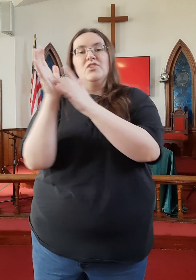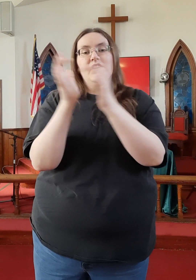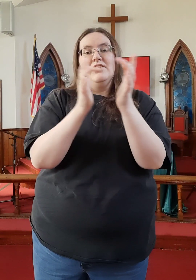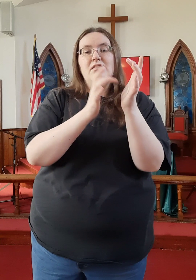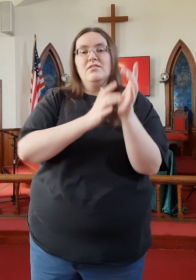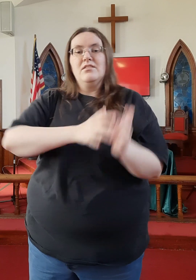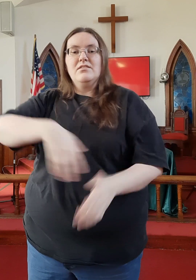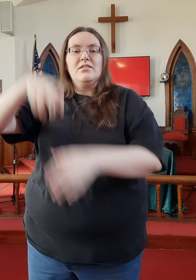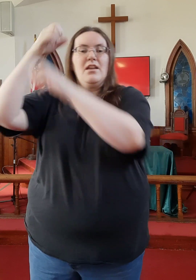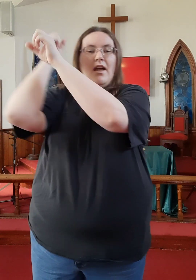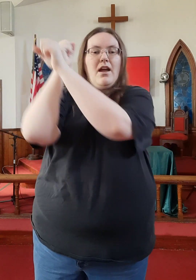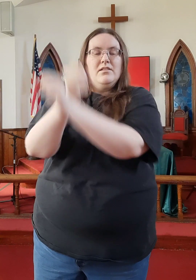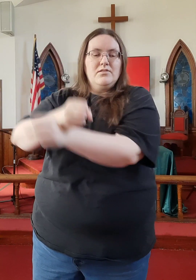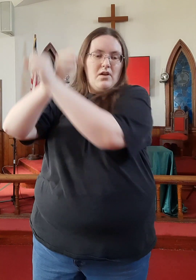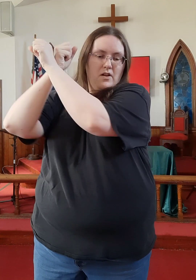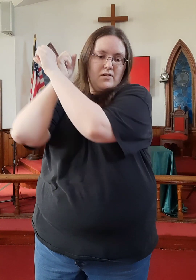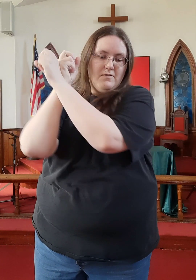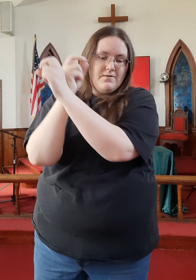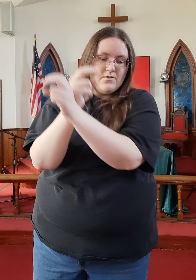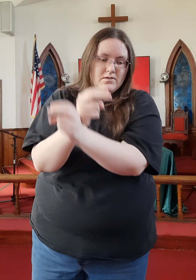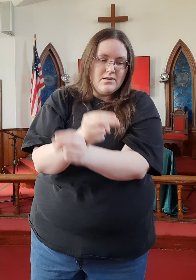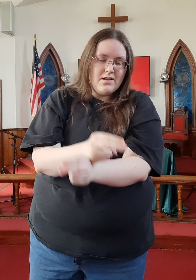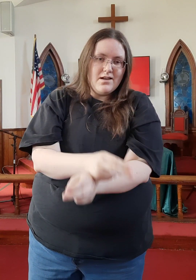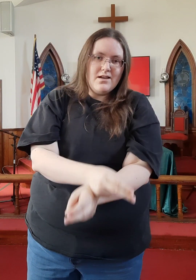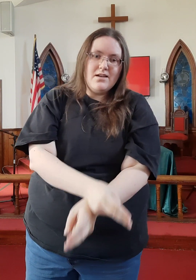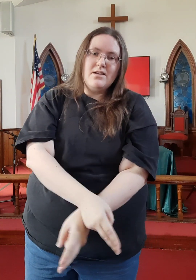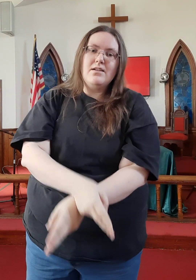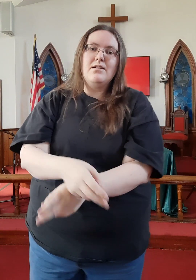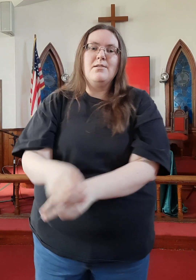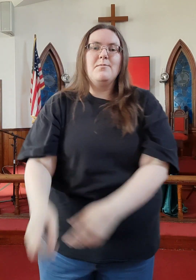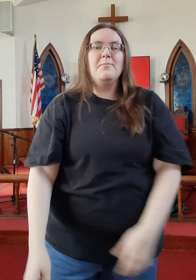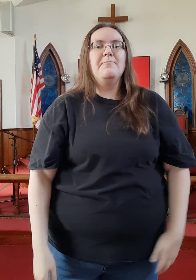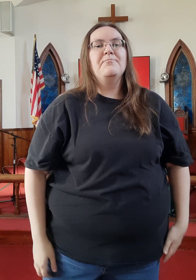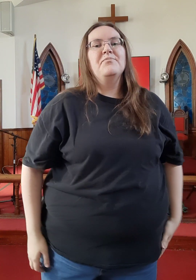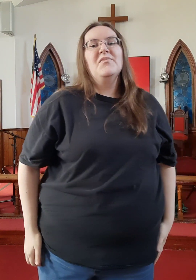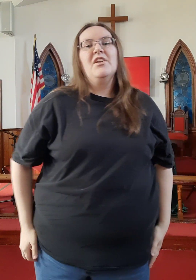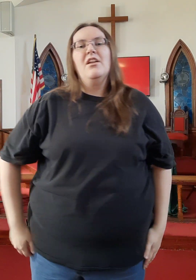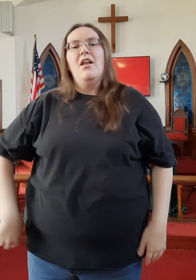Jesus has overcome